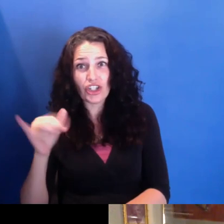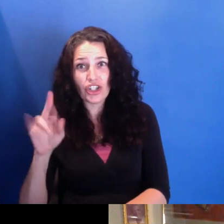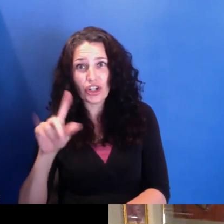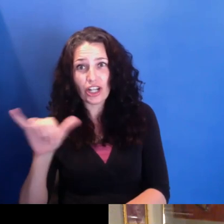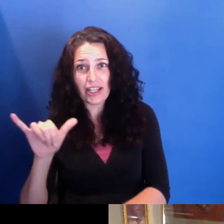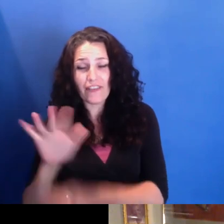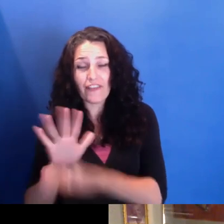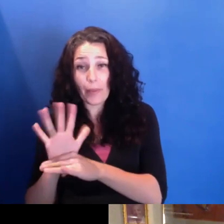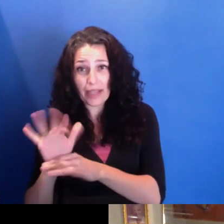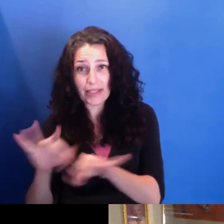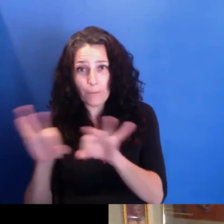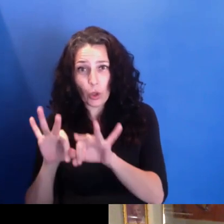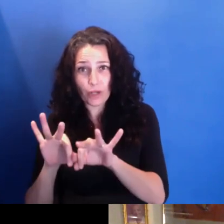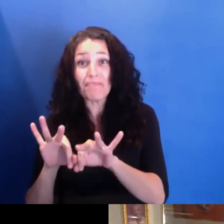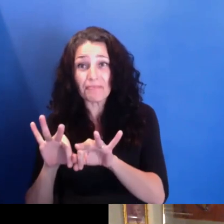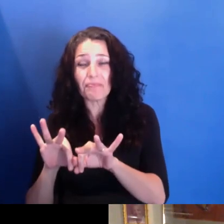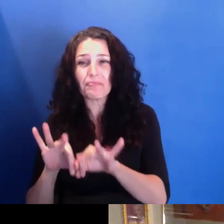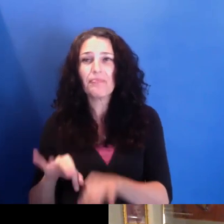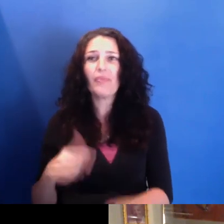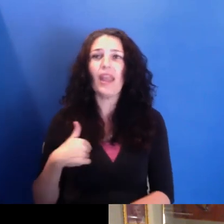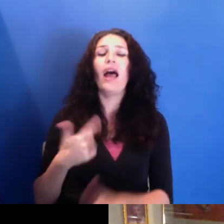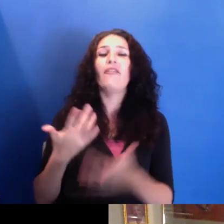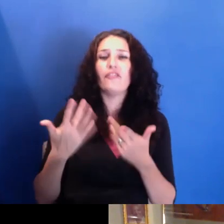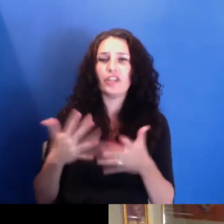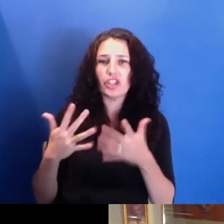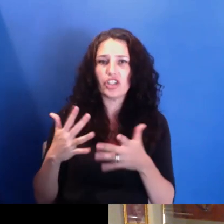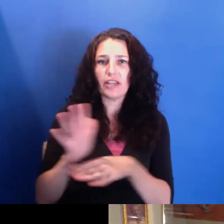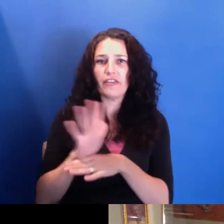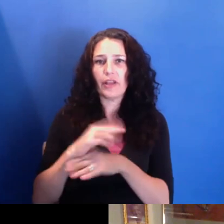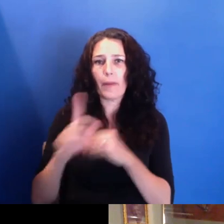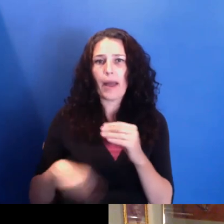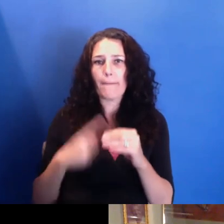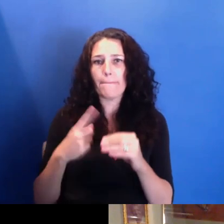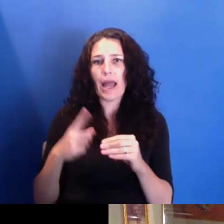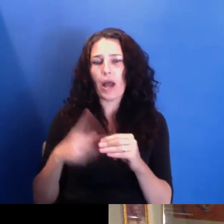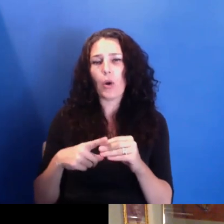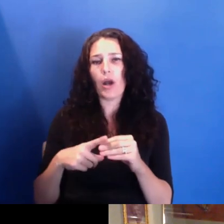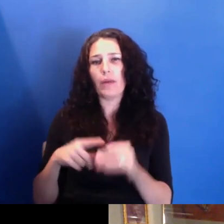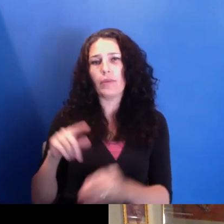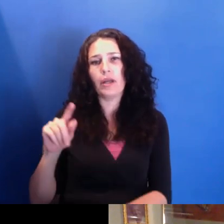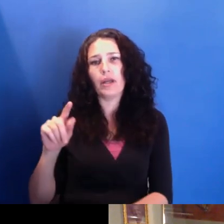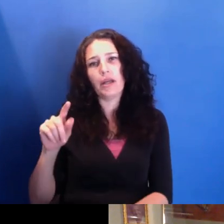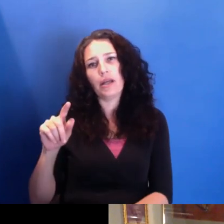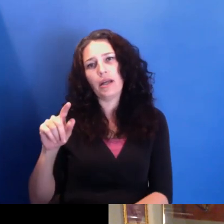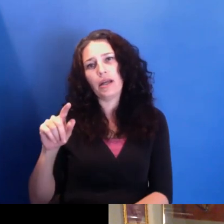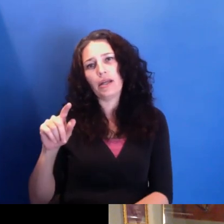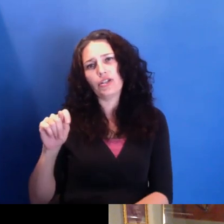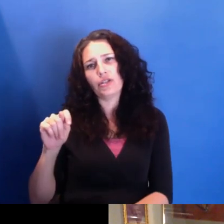I'm finishing a film on Toni Cade Bambara, which is-- I'm very excited by, and every time I